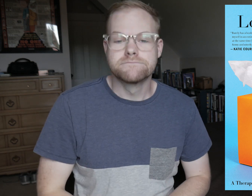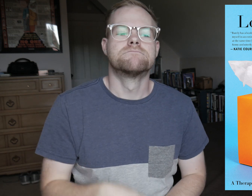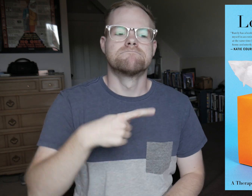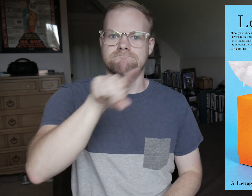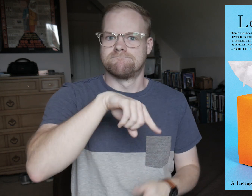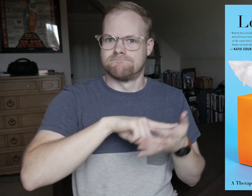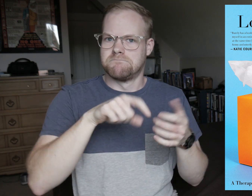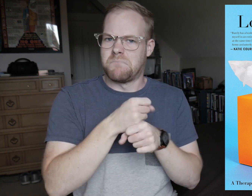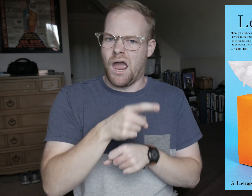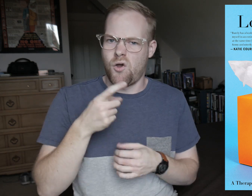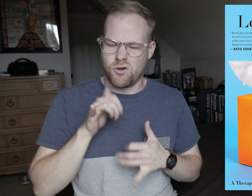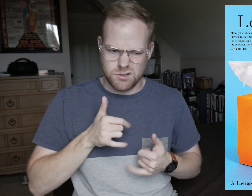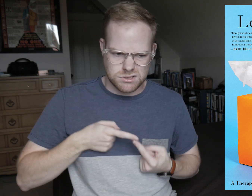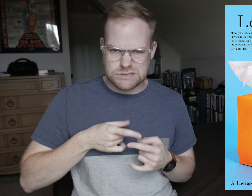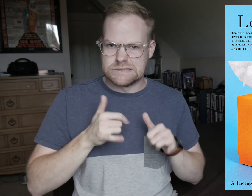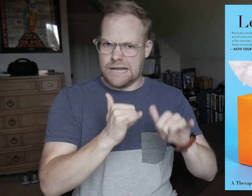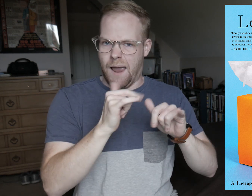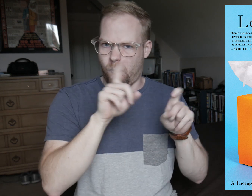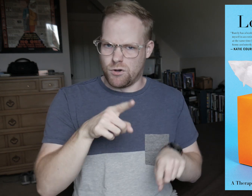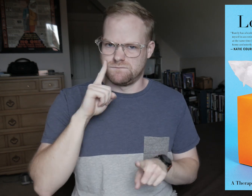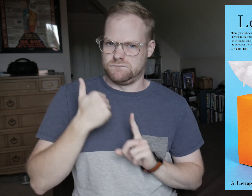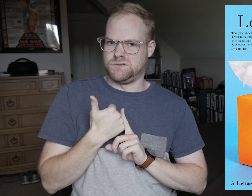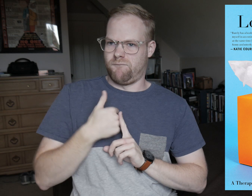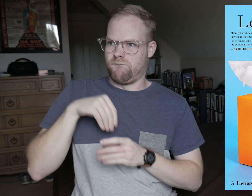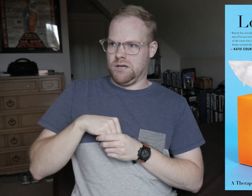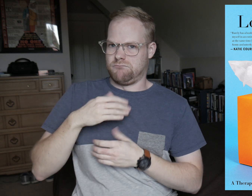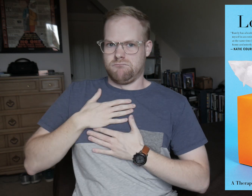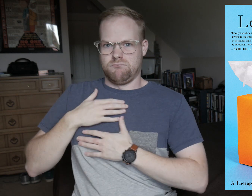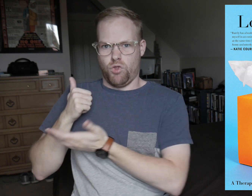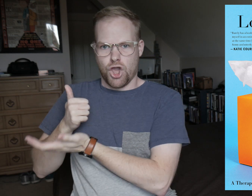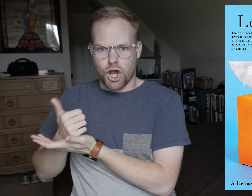they make her wrestle with some of the same questions for herself in her own therapy.